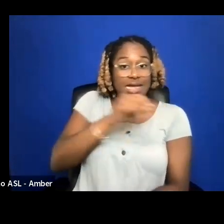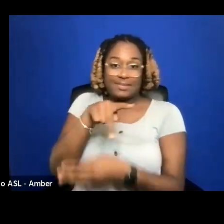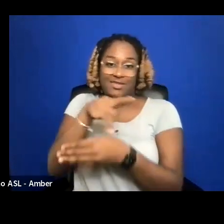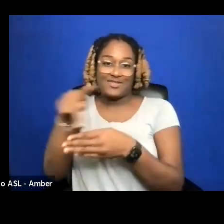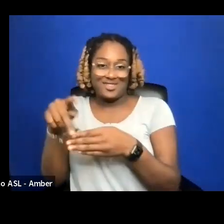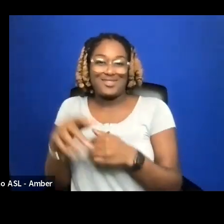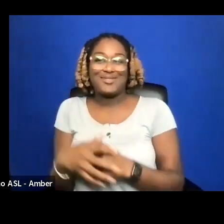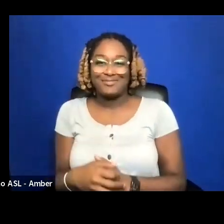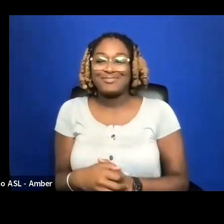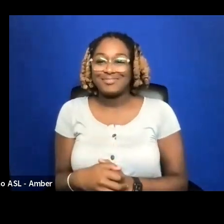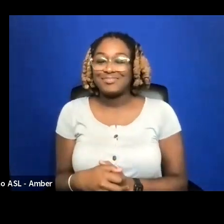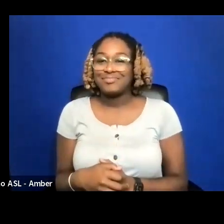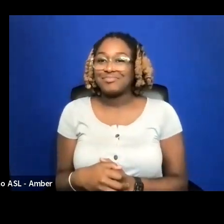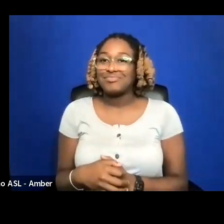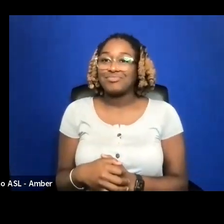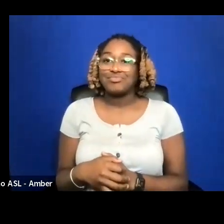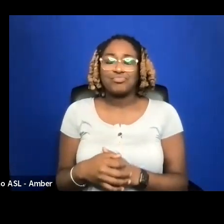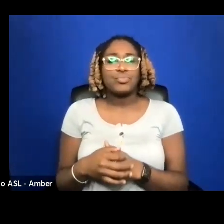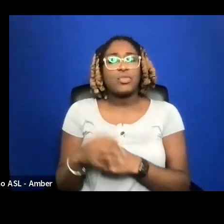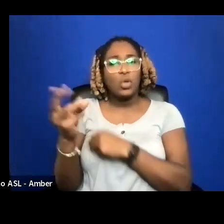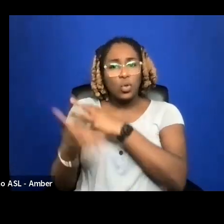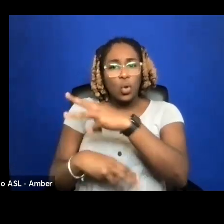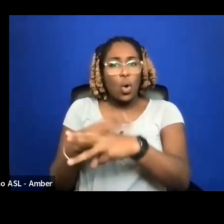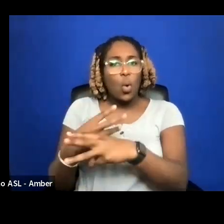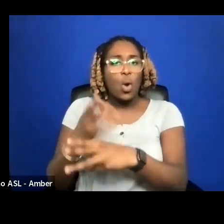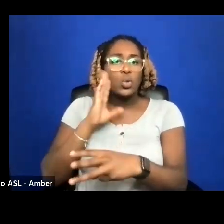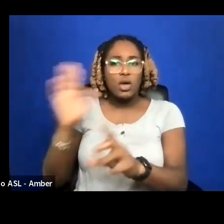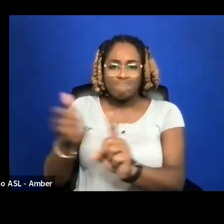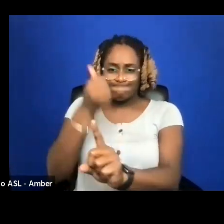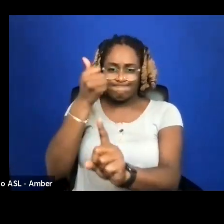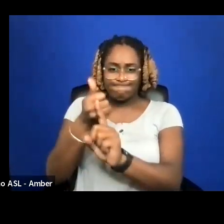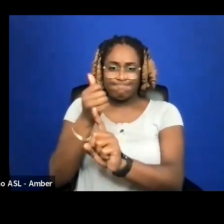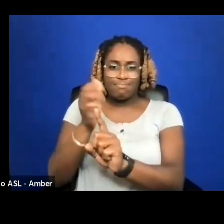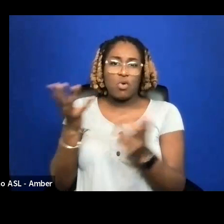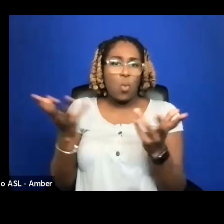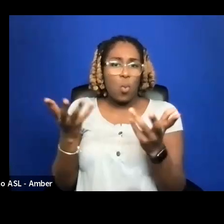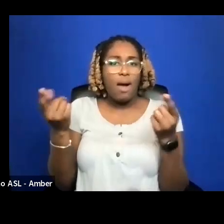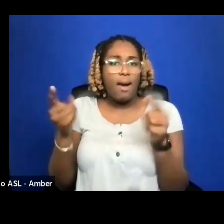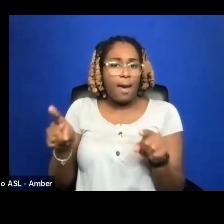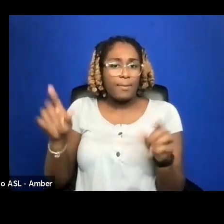THE REST OF THE WORLD WILL BE IMPACTED BY WHAT HAPPENS IN THE UNITED STATES BUT THERE IS MORE